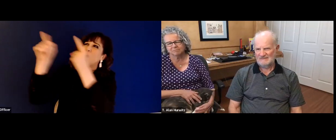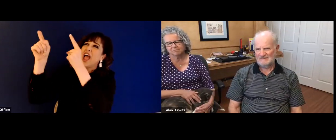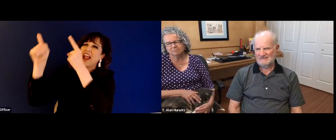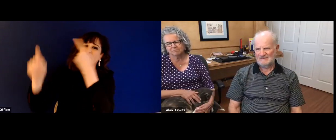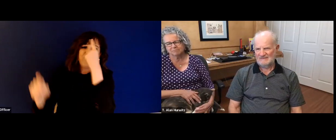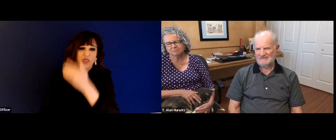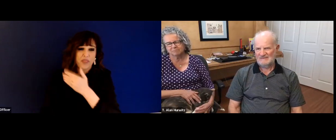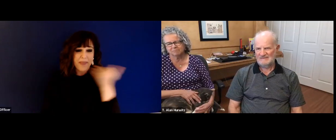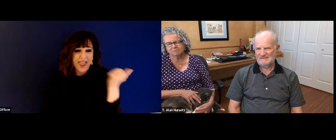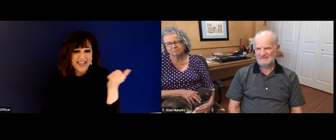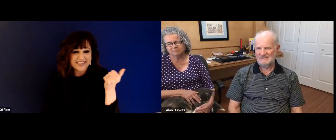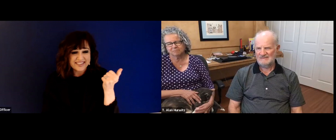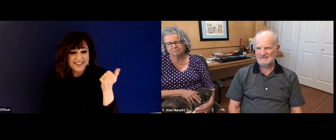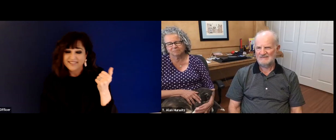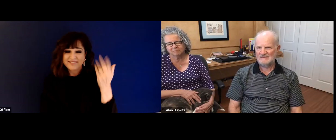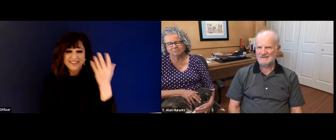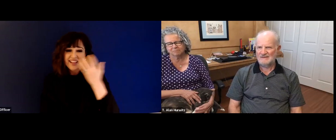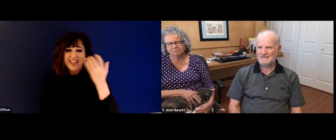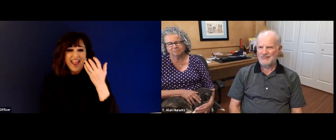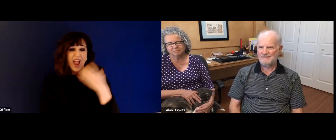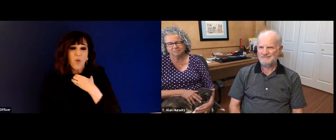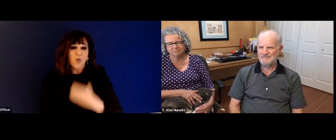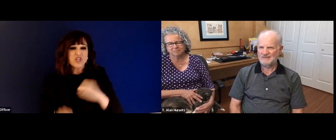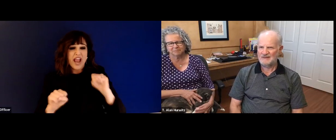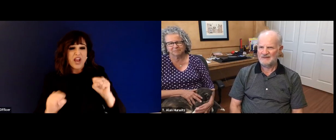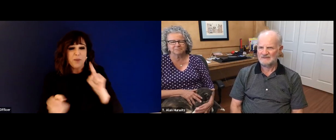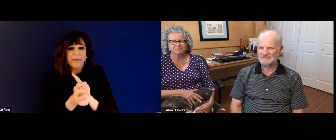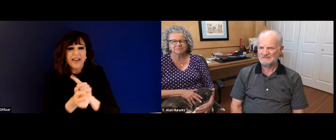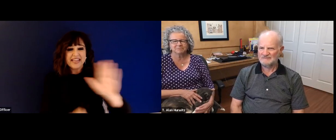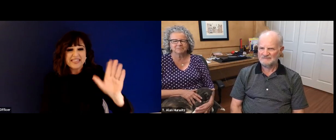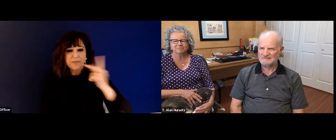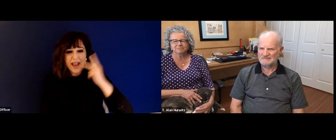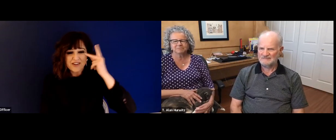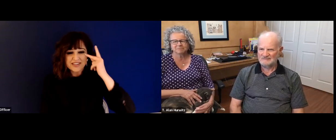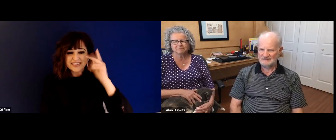has such a strong work ethic. He has a strong leadership skill.